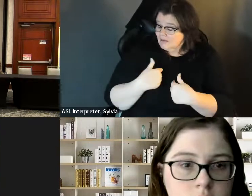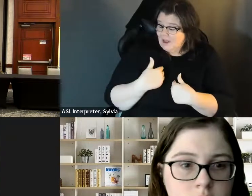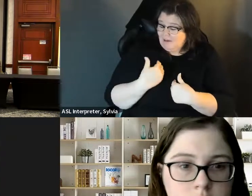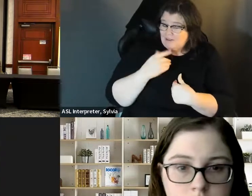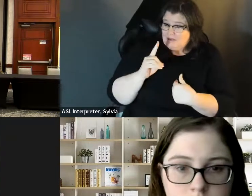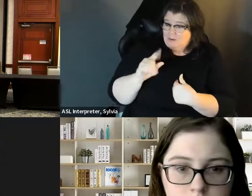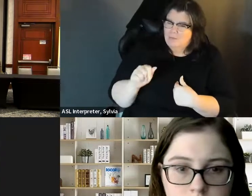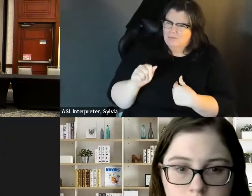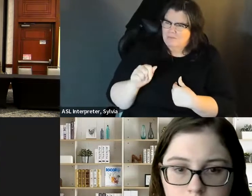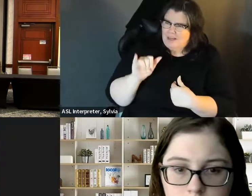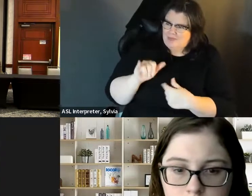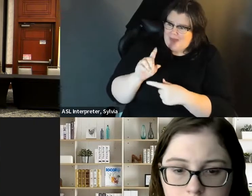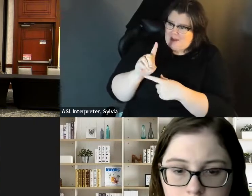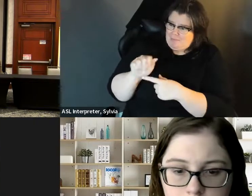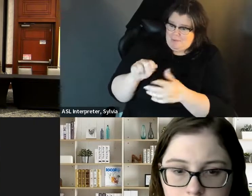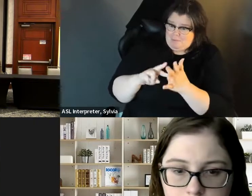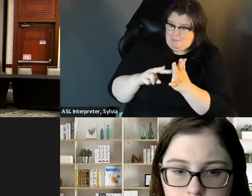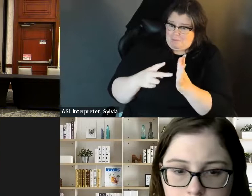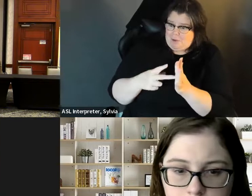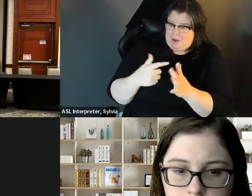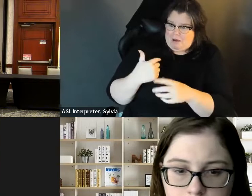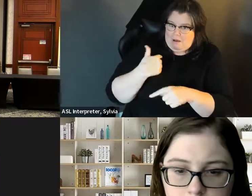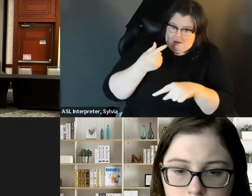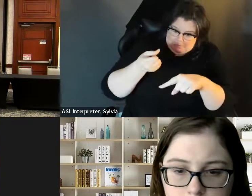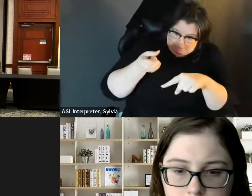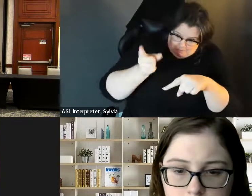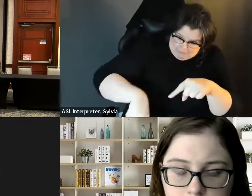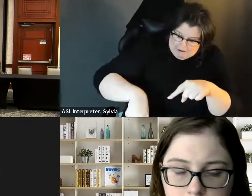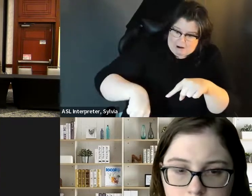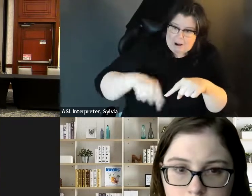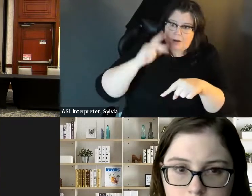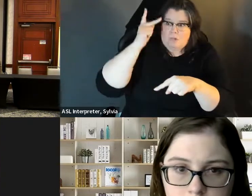say, hey, you know, I might have a disability but that